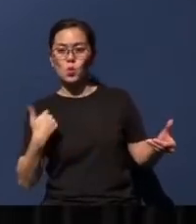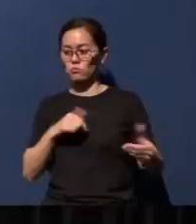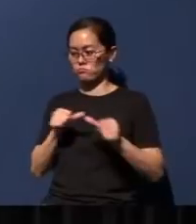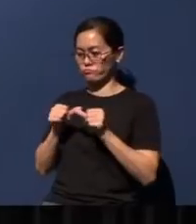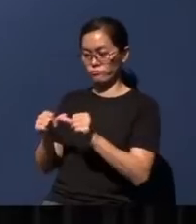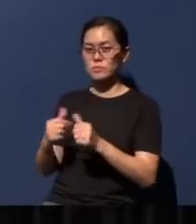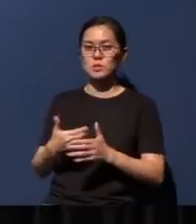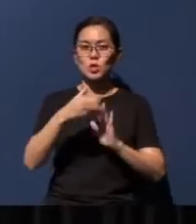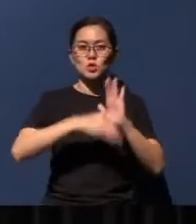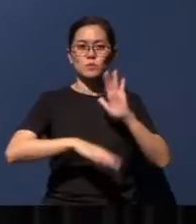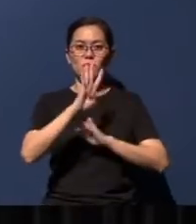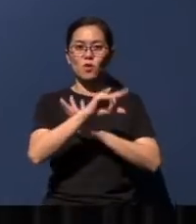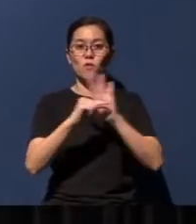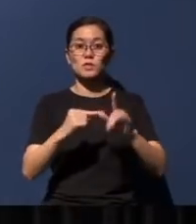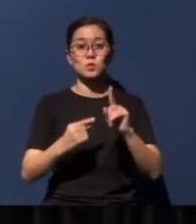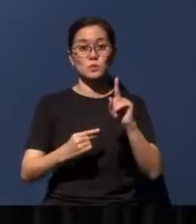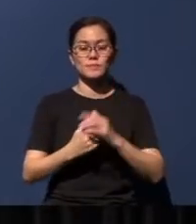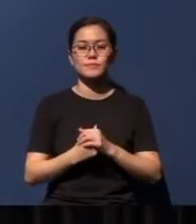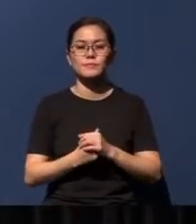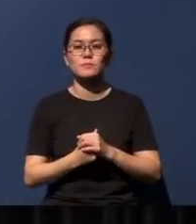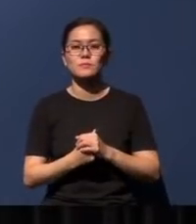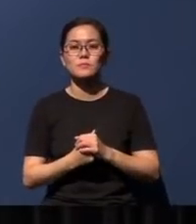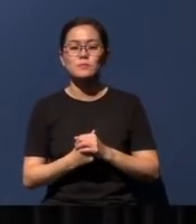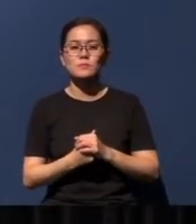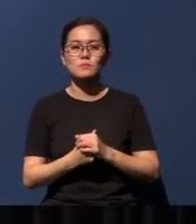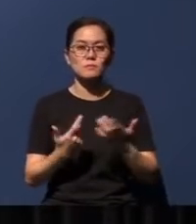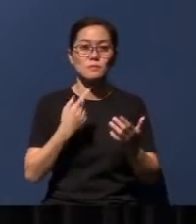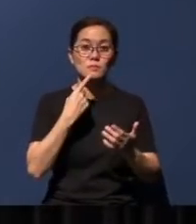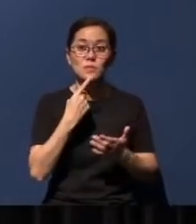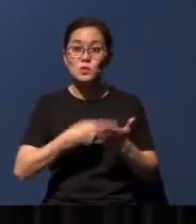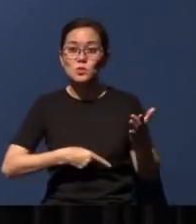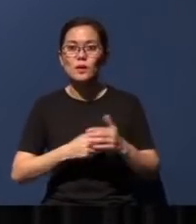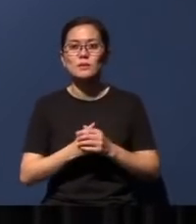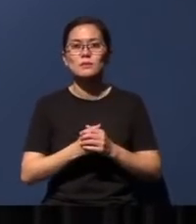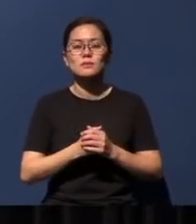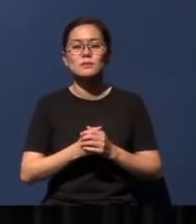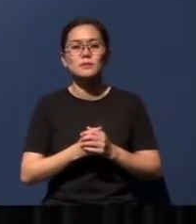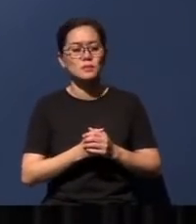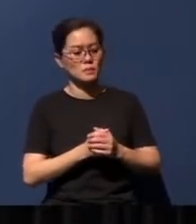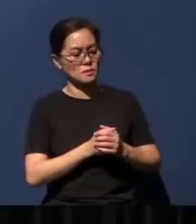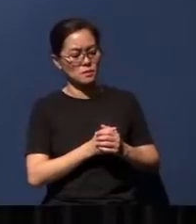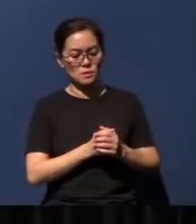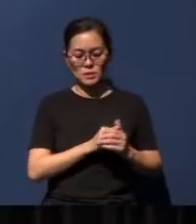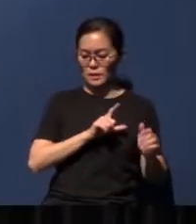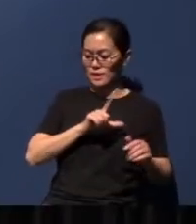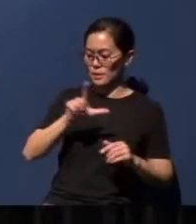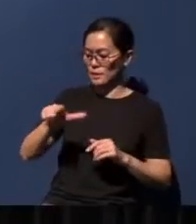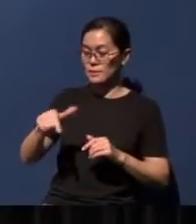Chapter four verse one, it says: It shall come to pass in the latter days that the mountain